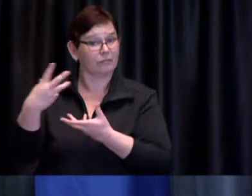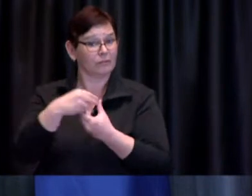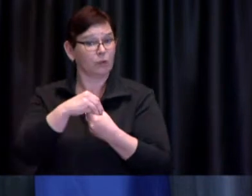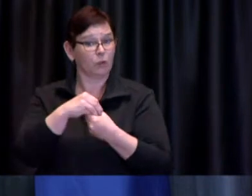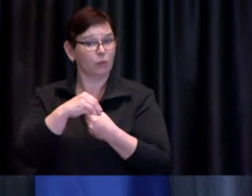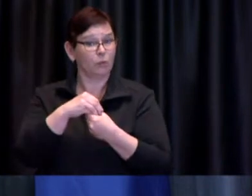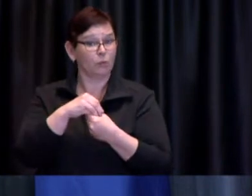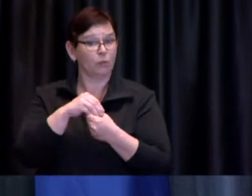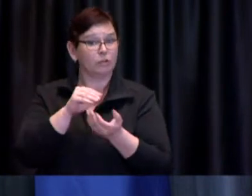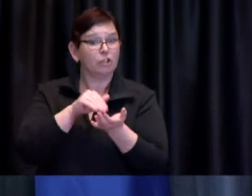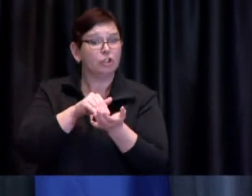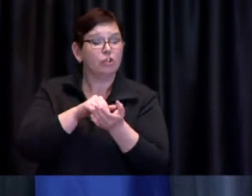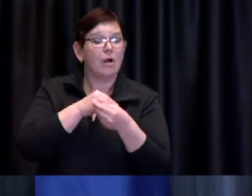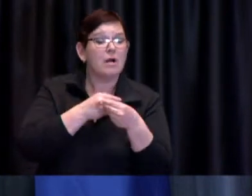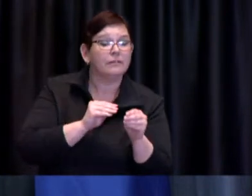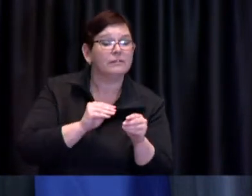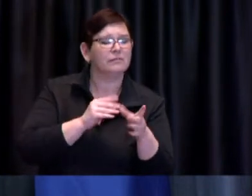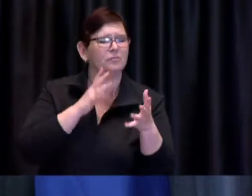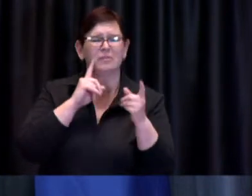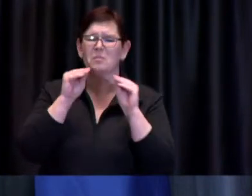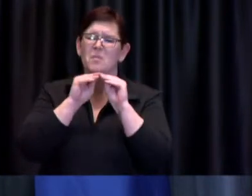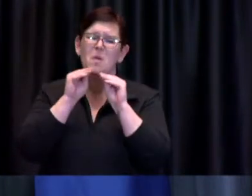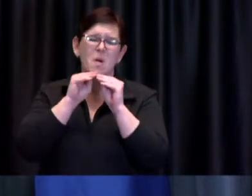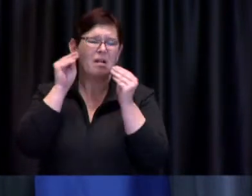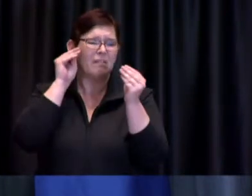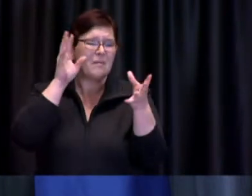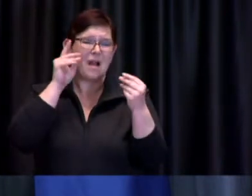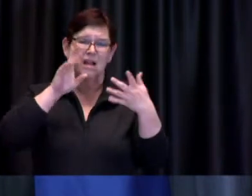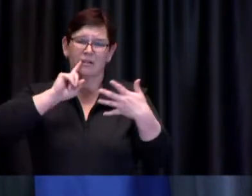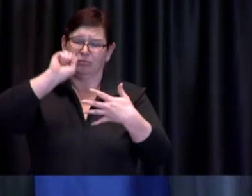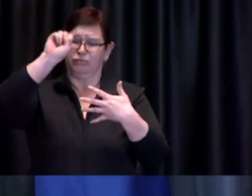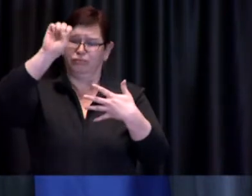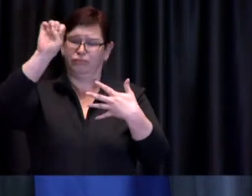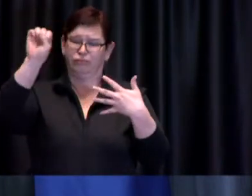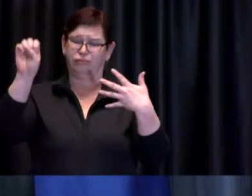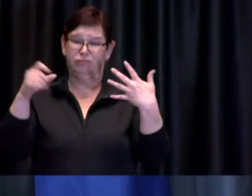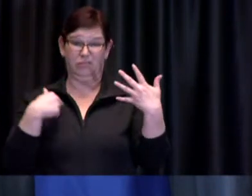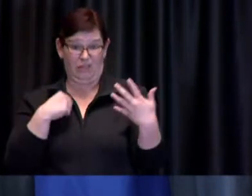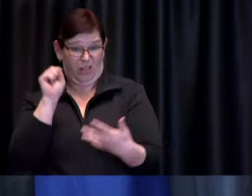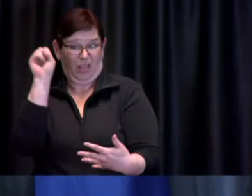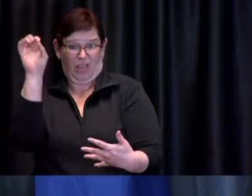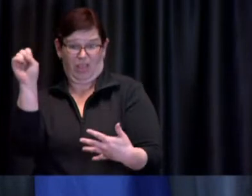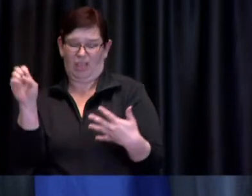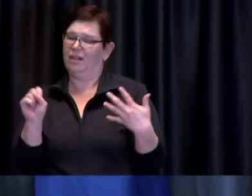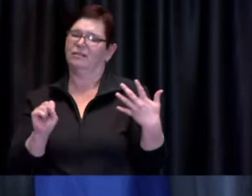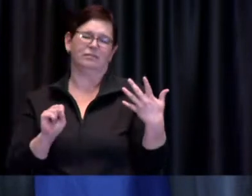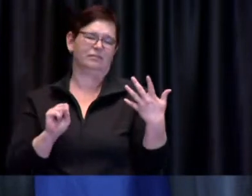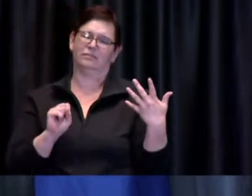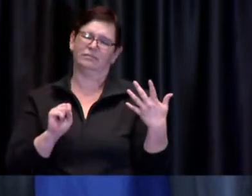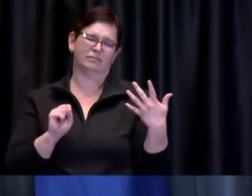here that I won't be able to describe in in you know great depth over the course of a question and